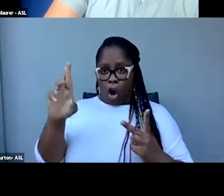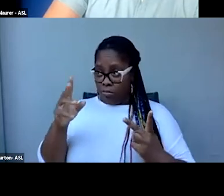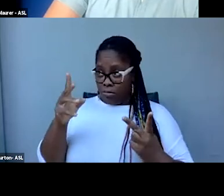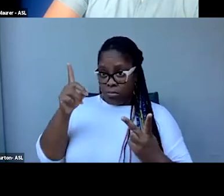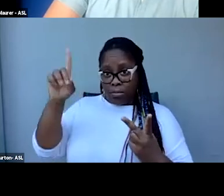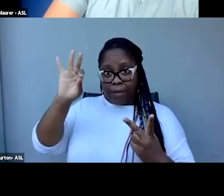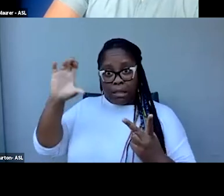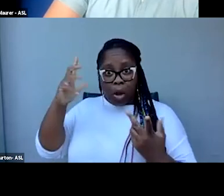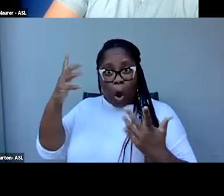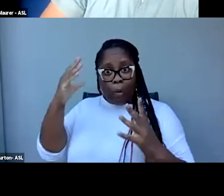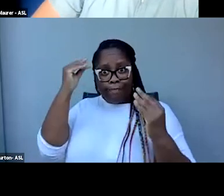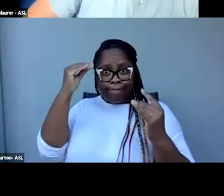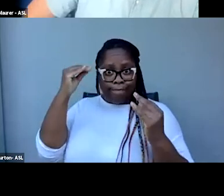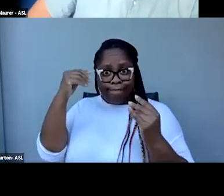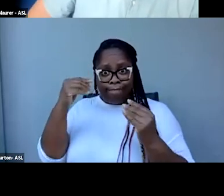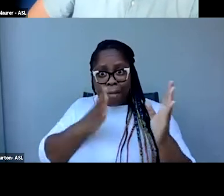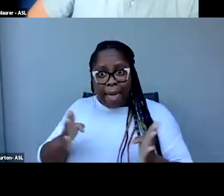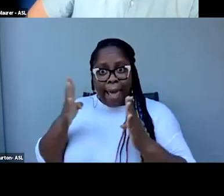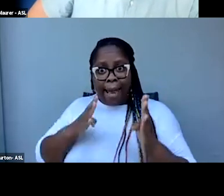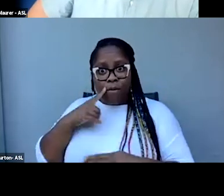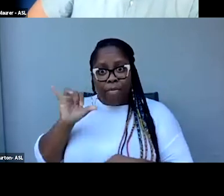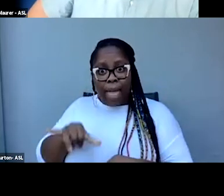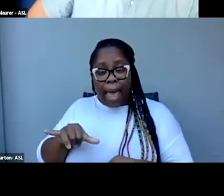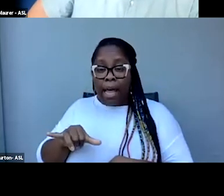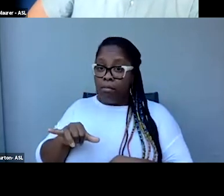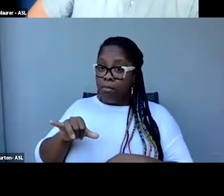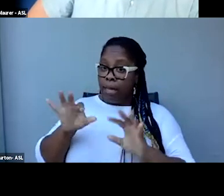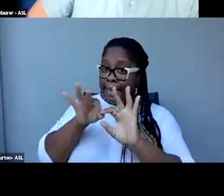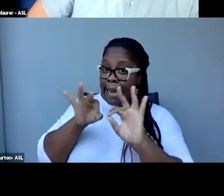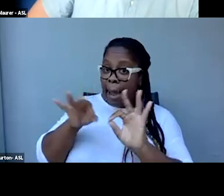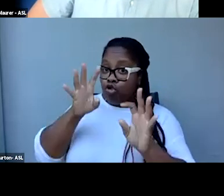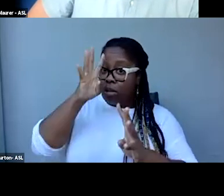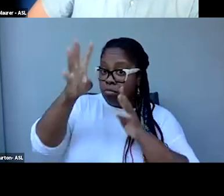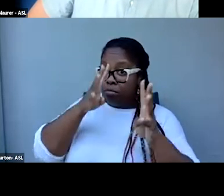do you think there's captioning innovation happening in that space right now?